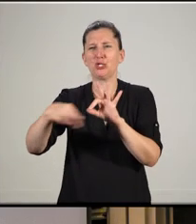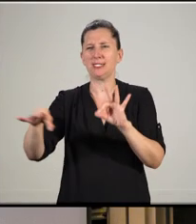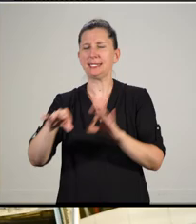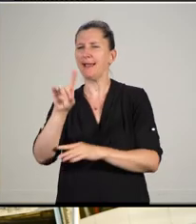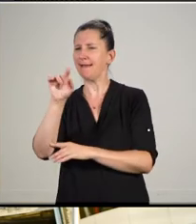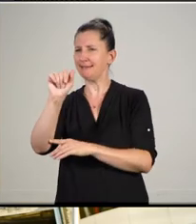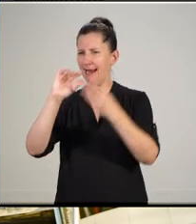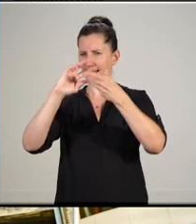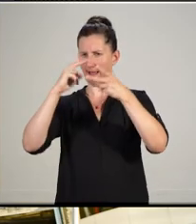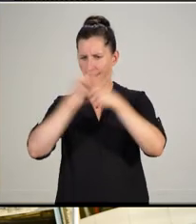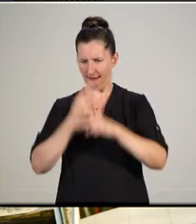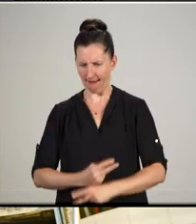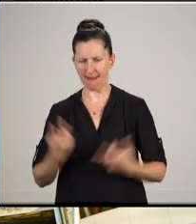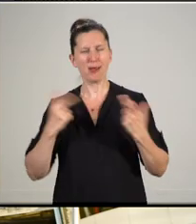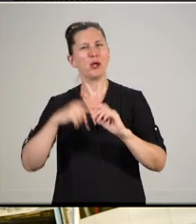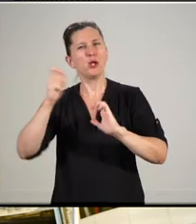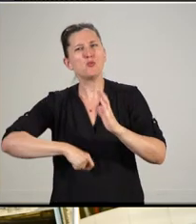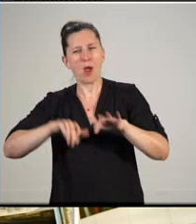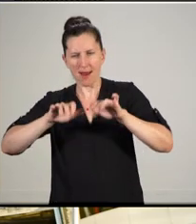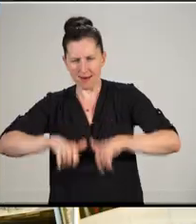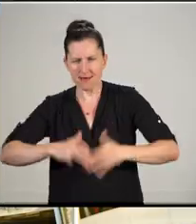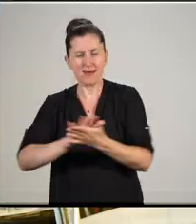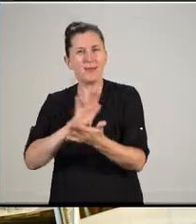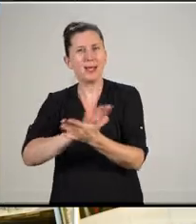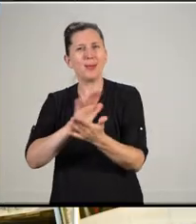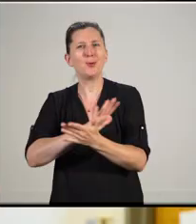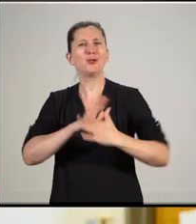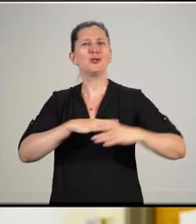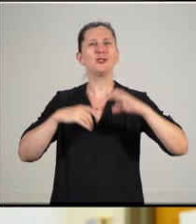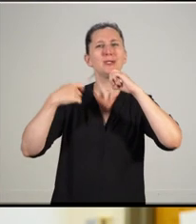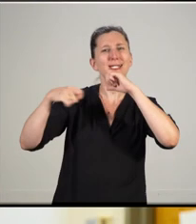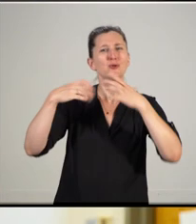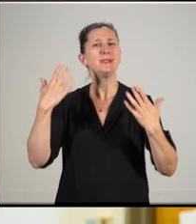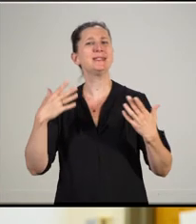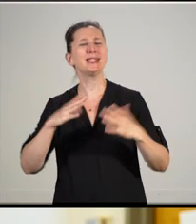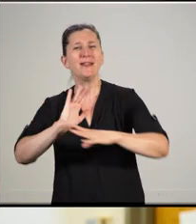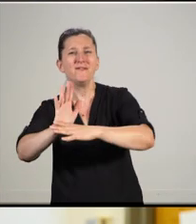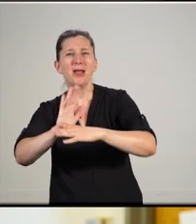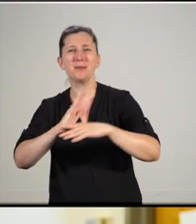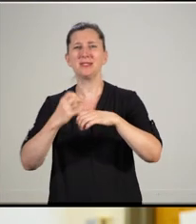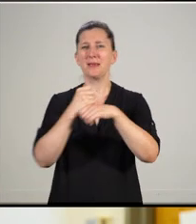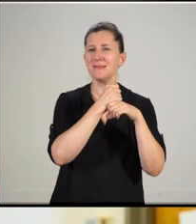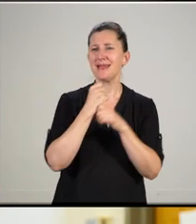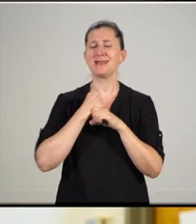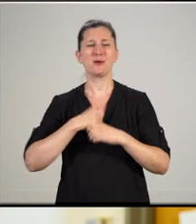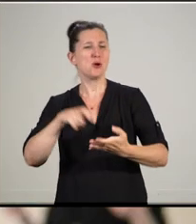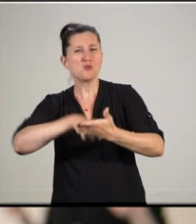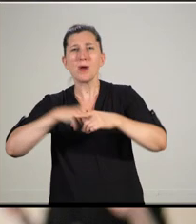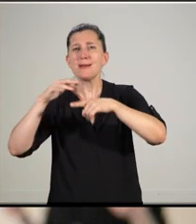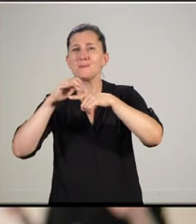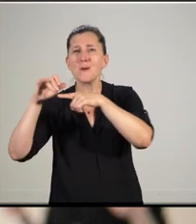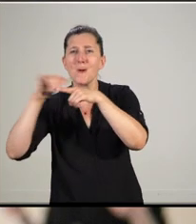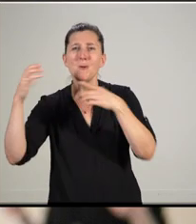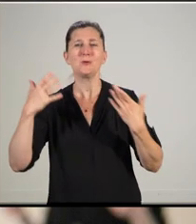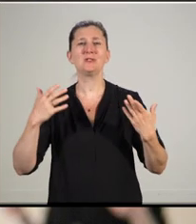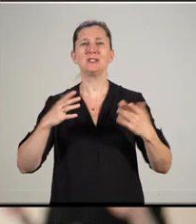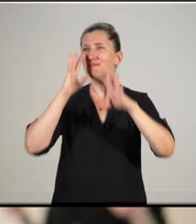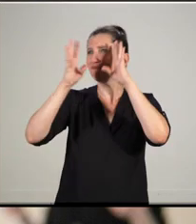They write papers, play instruments and make films. Our students solve equations, write code and explore world cultures.